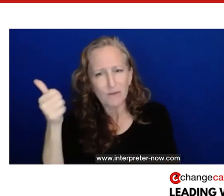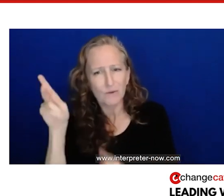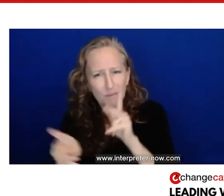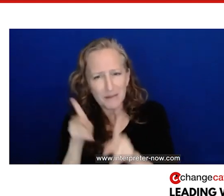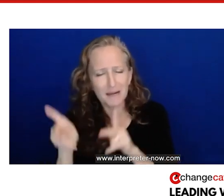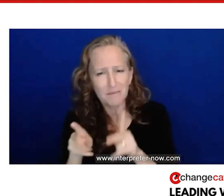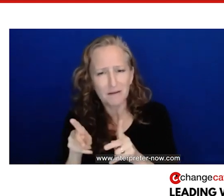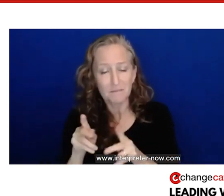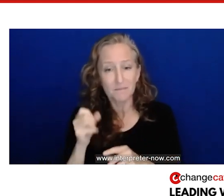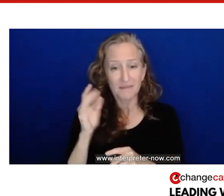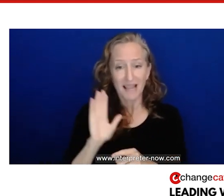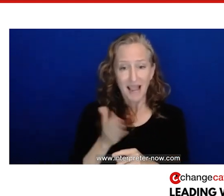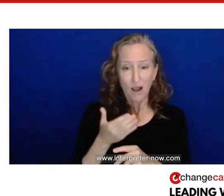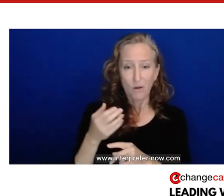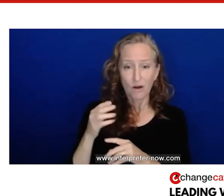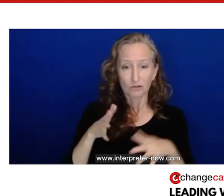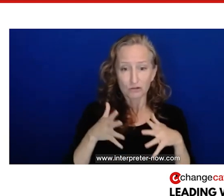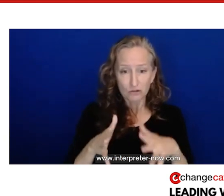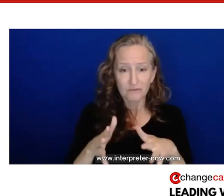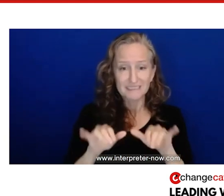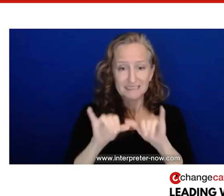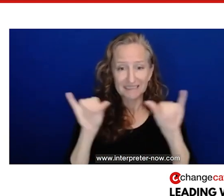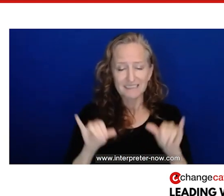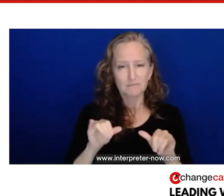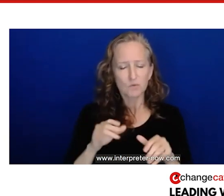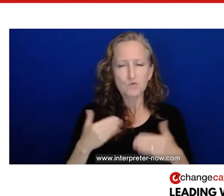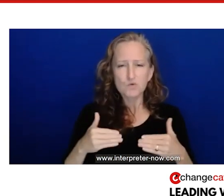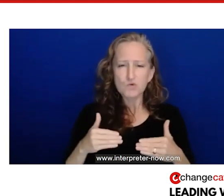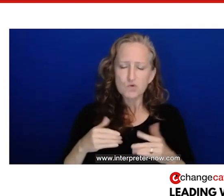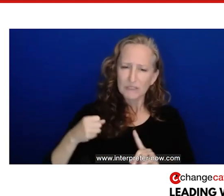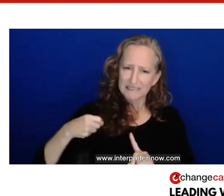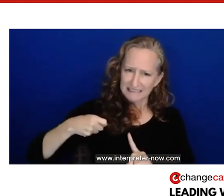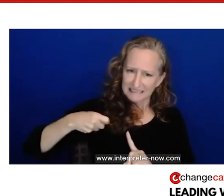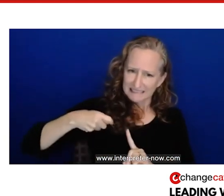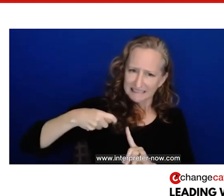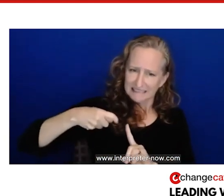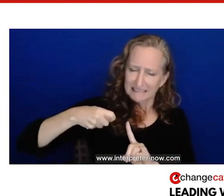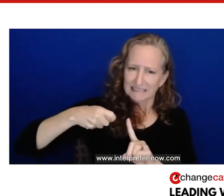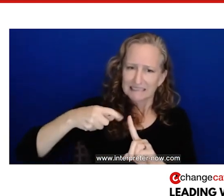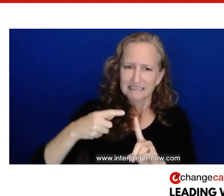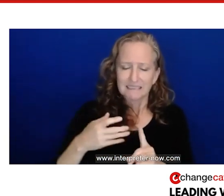system is a hyperdrive right now. One of the things that I've done is to reframe. Anytime